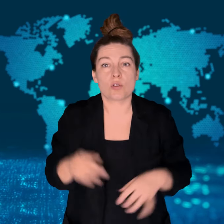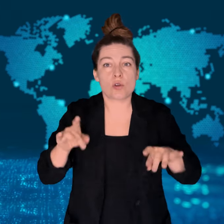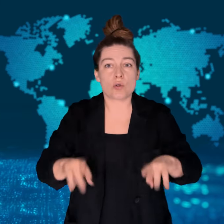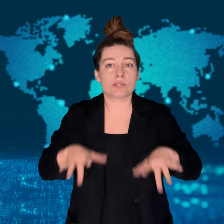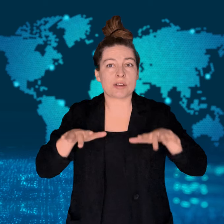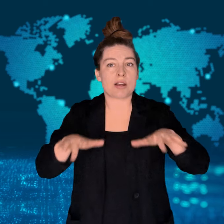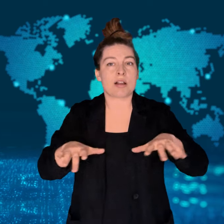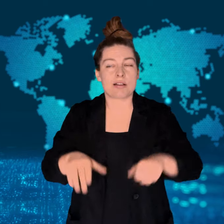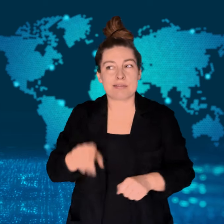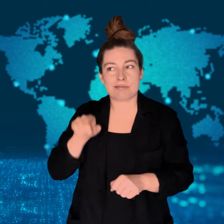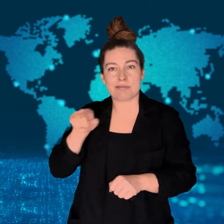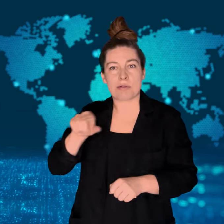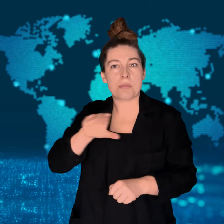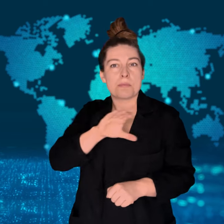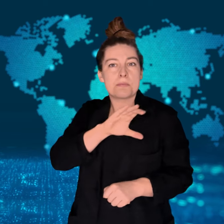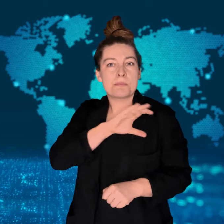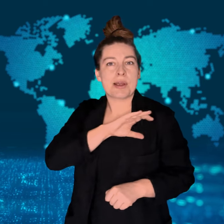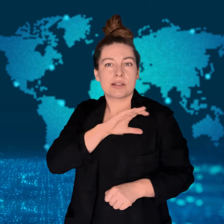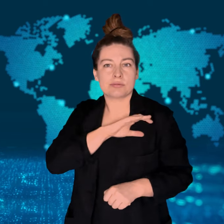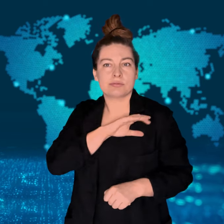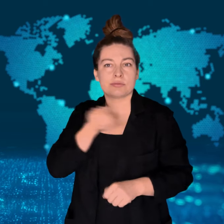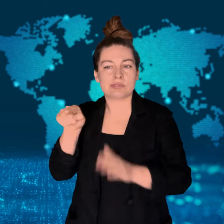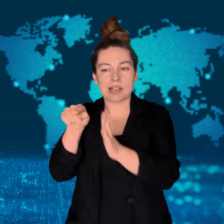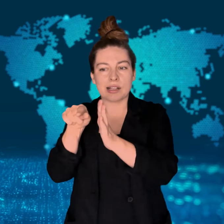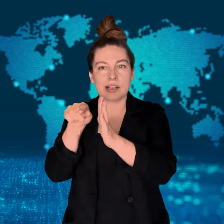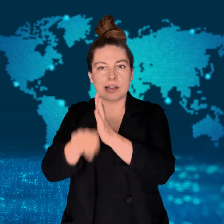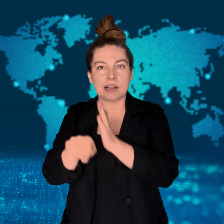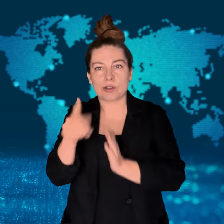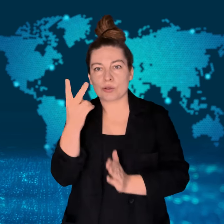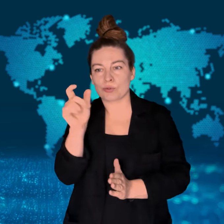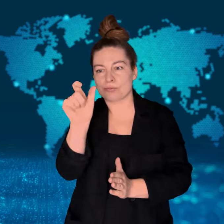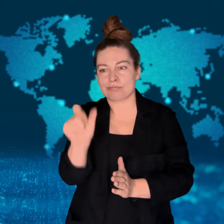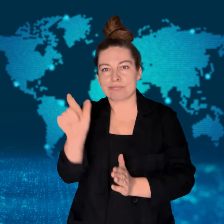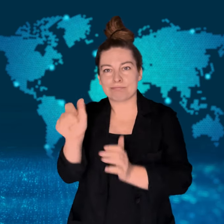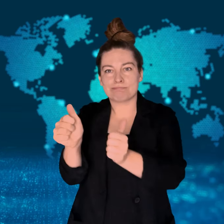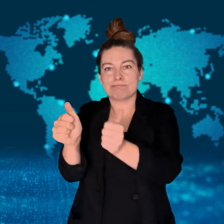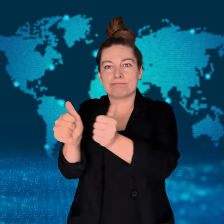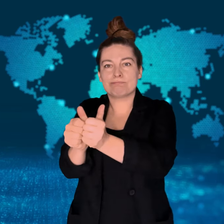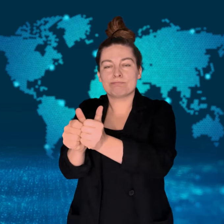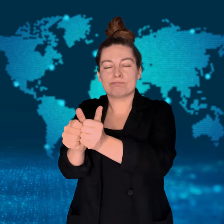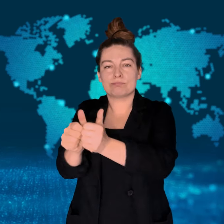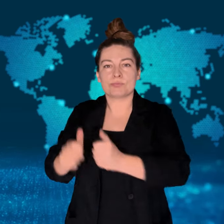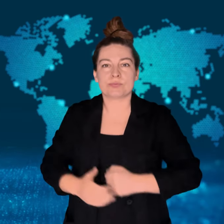Couple killed by police